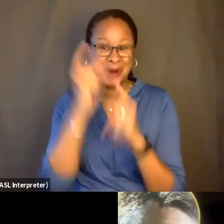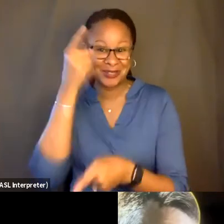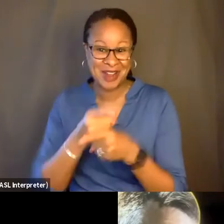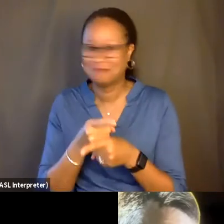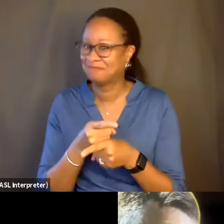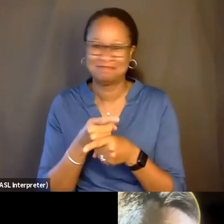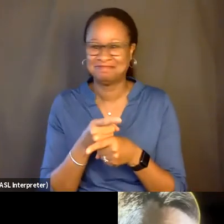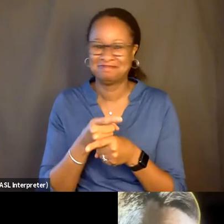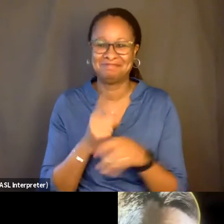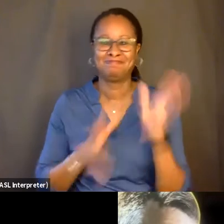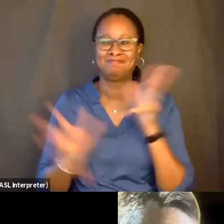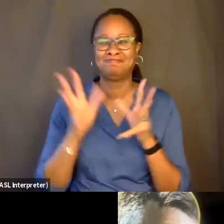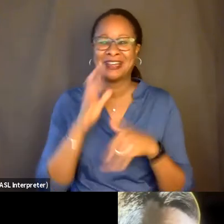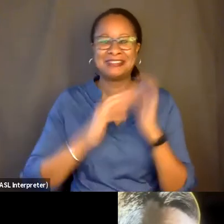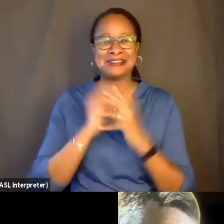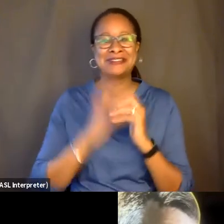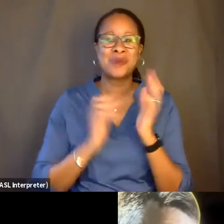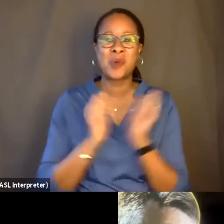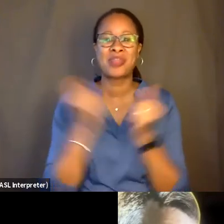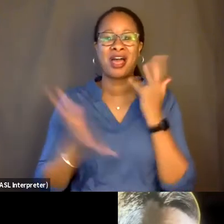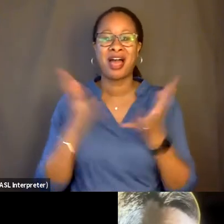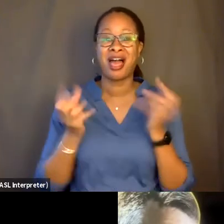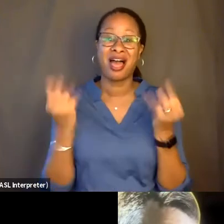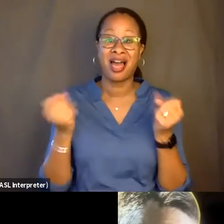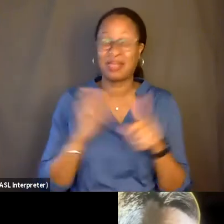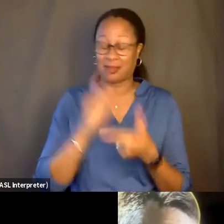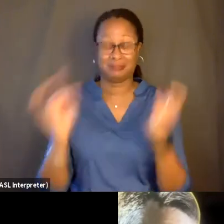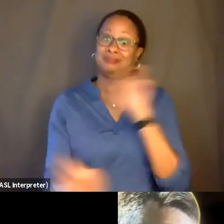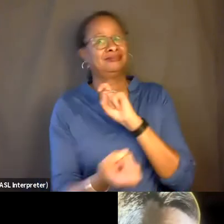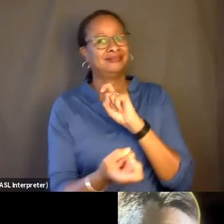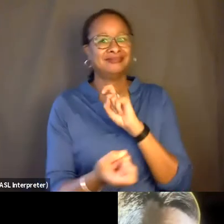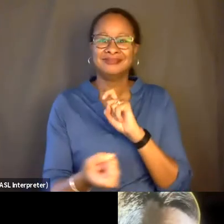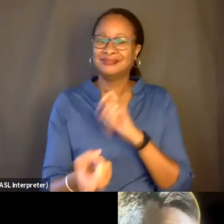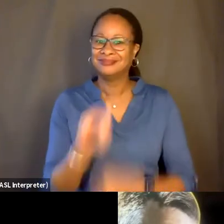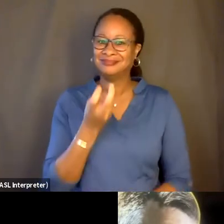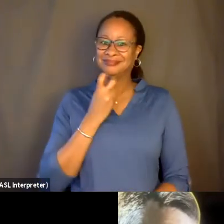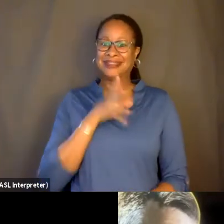She was sort of comfortable speaking with her hands. And then, all of a sudden, I asked for her to speak.